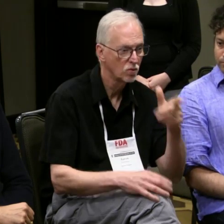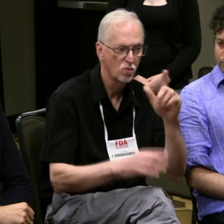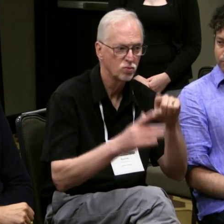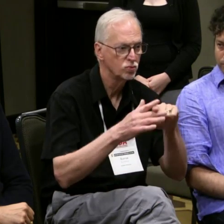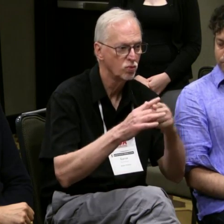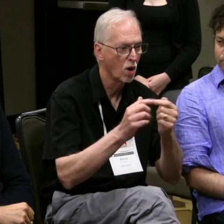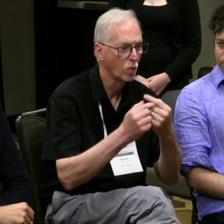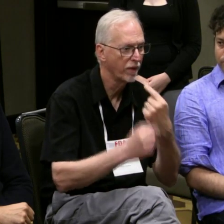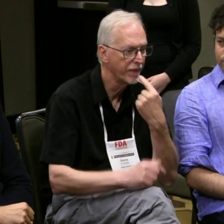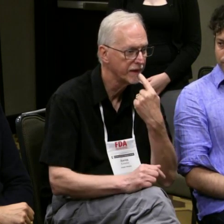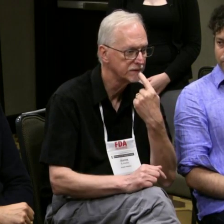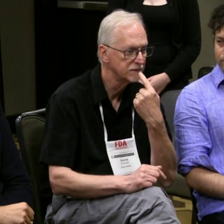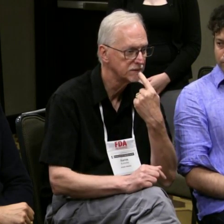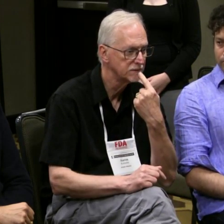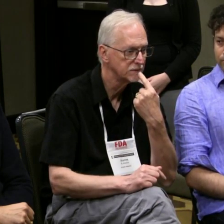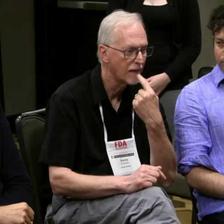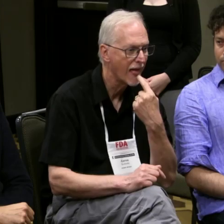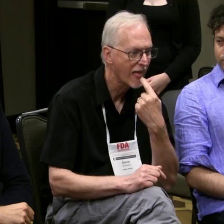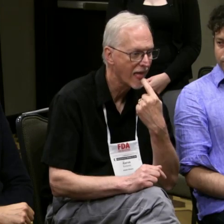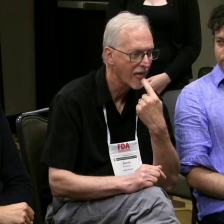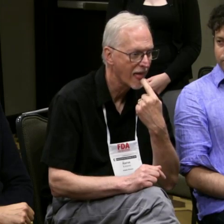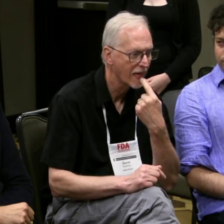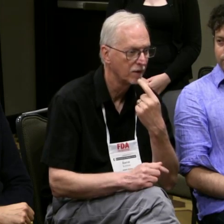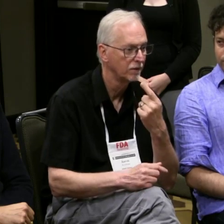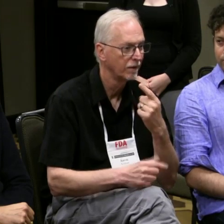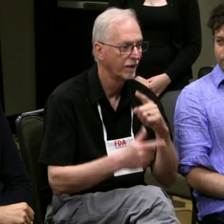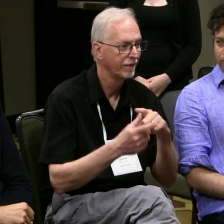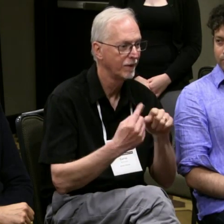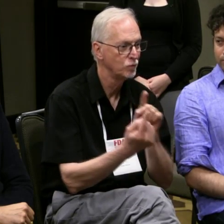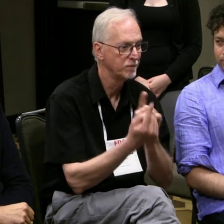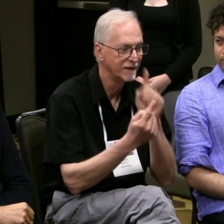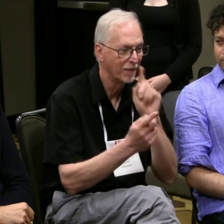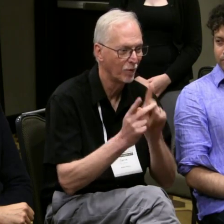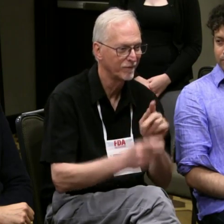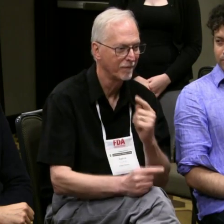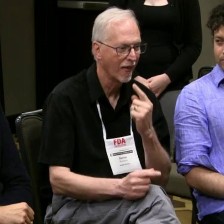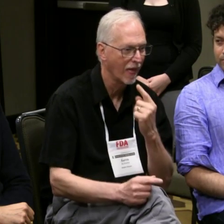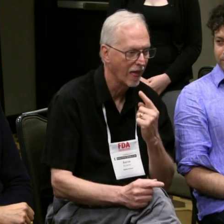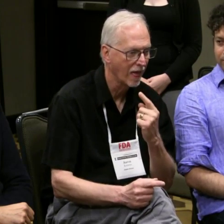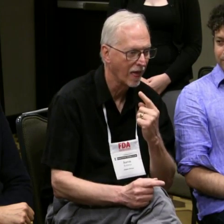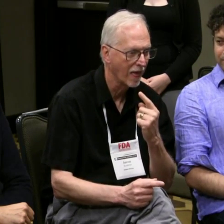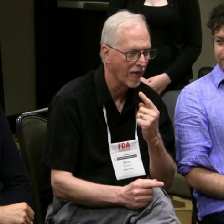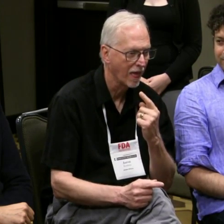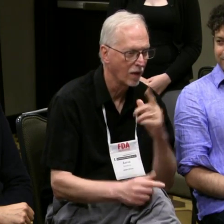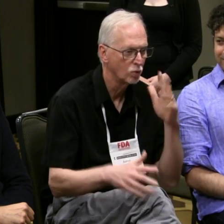and you tend to start with your mouths and your tongues and when you meet